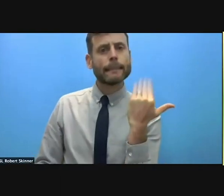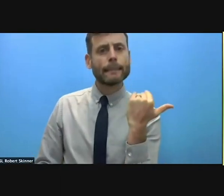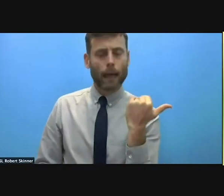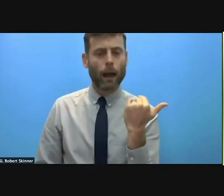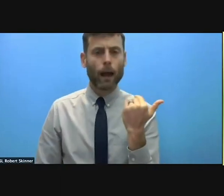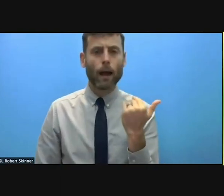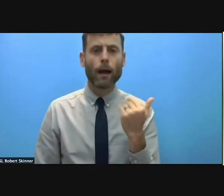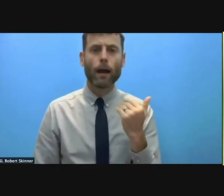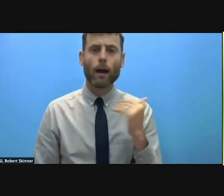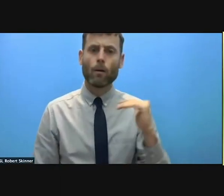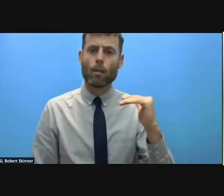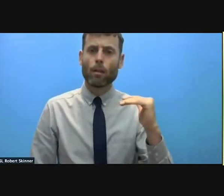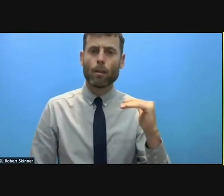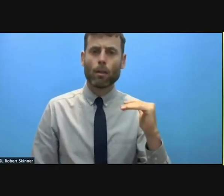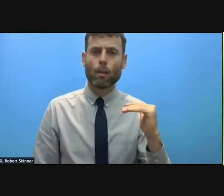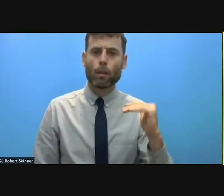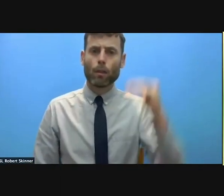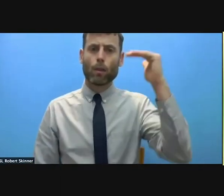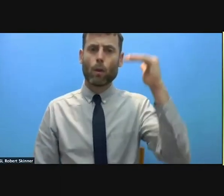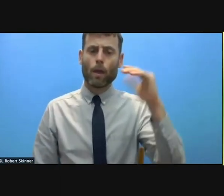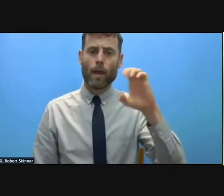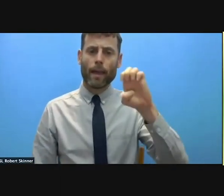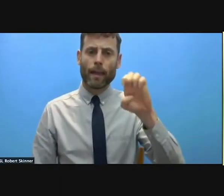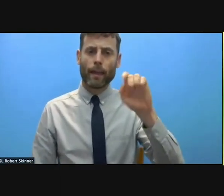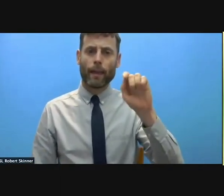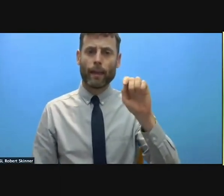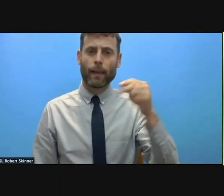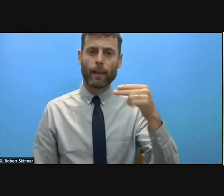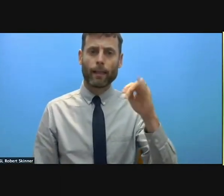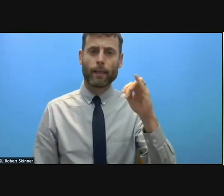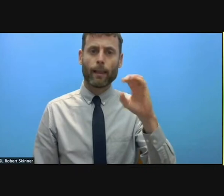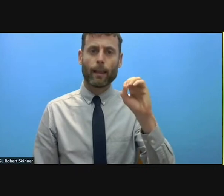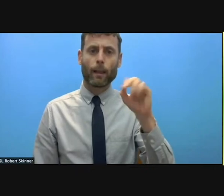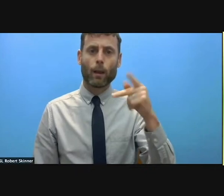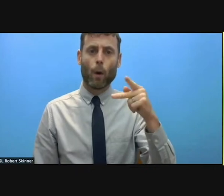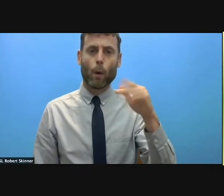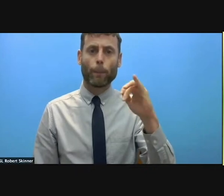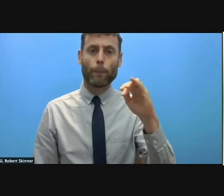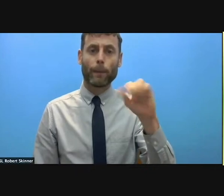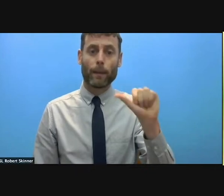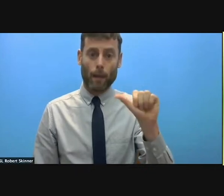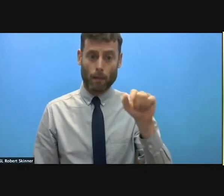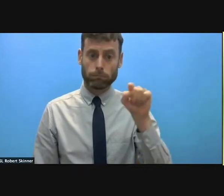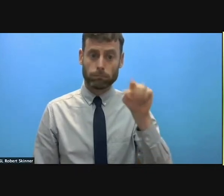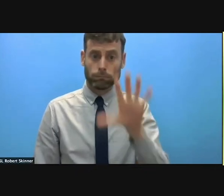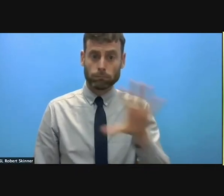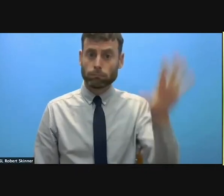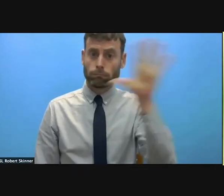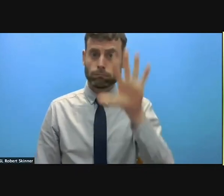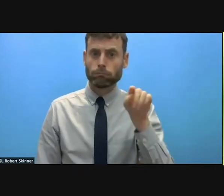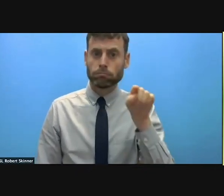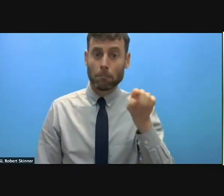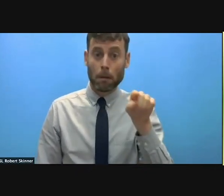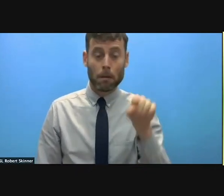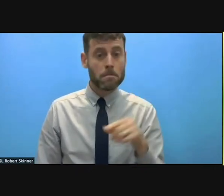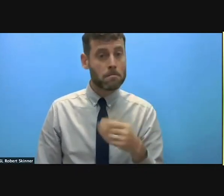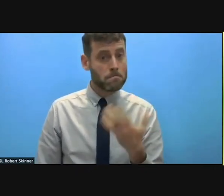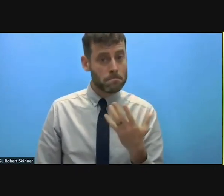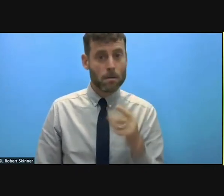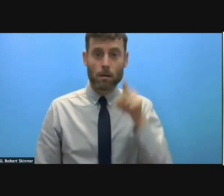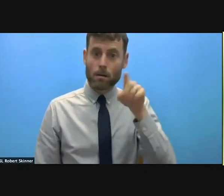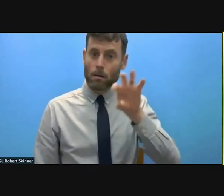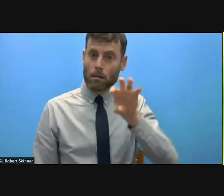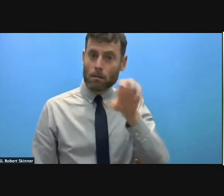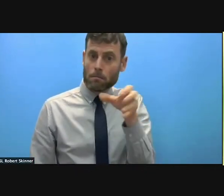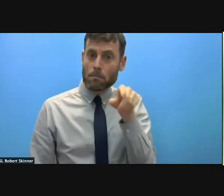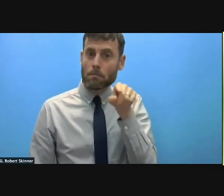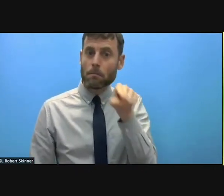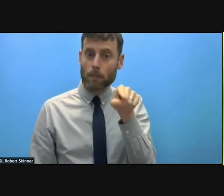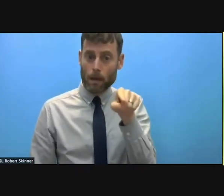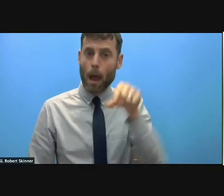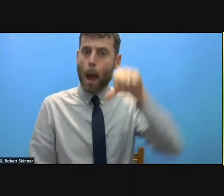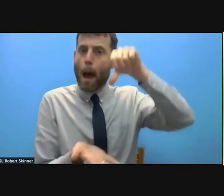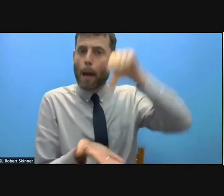region in Ethiopia where over this weekend, allegedly the regional capital was liberated,